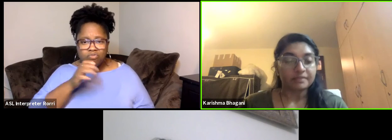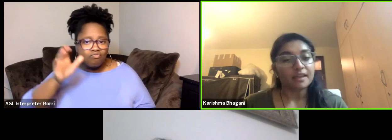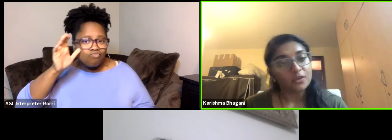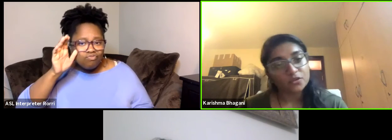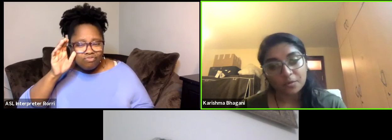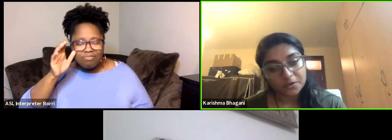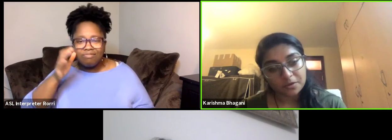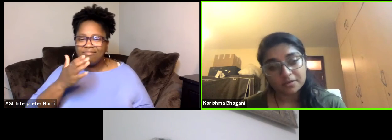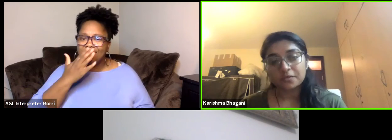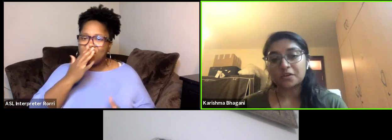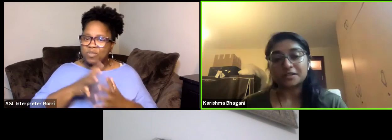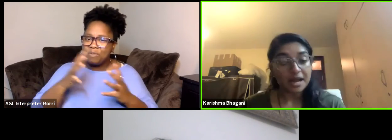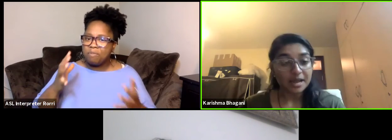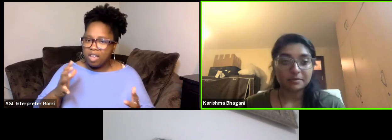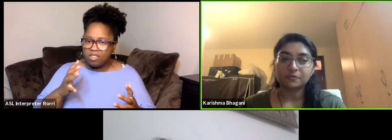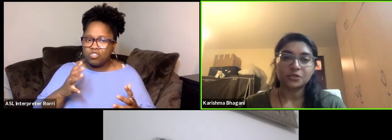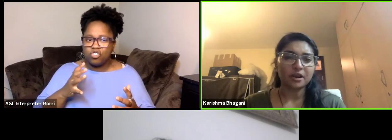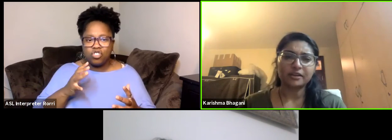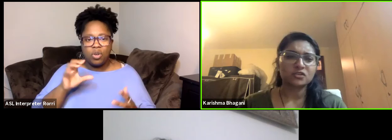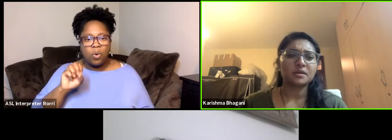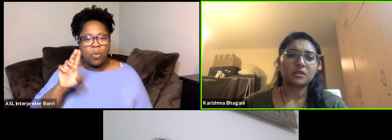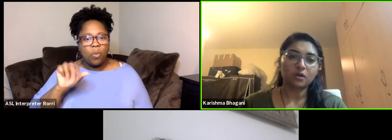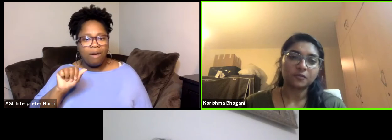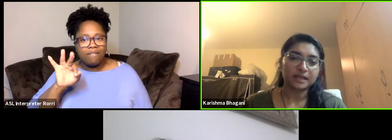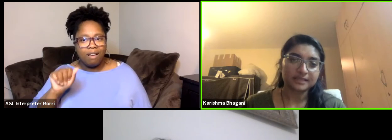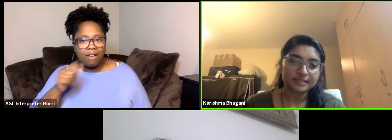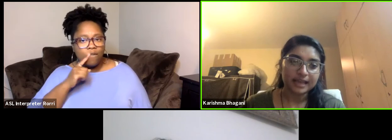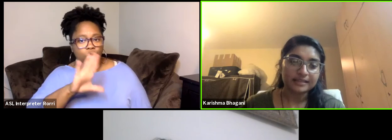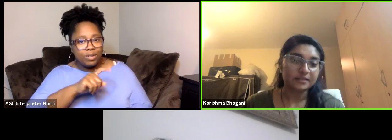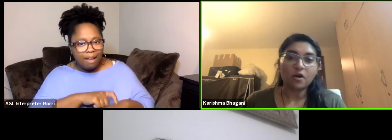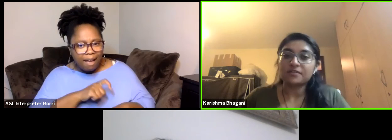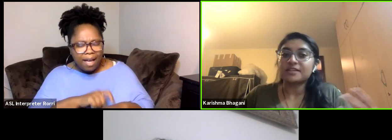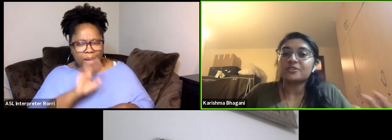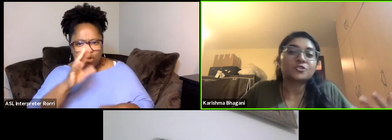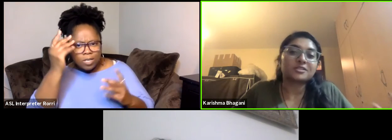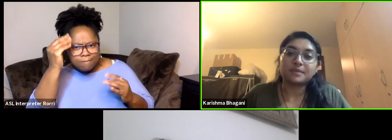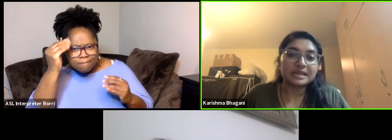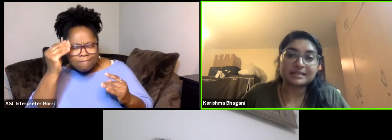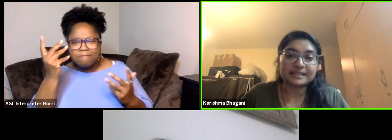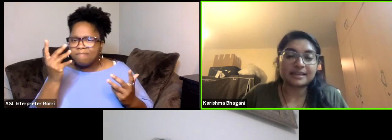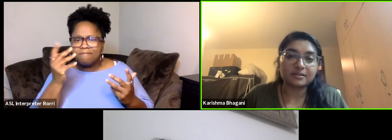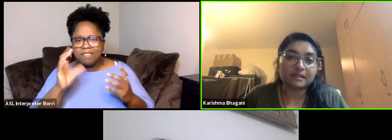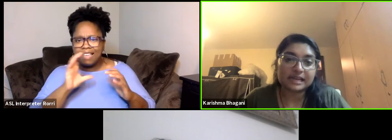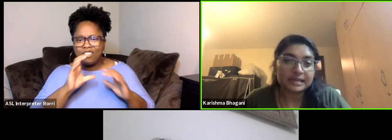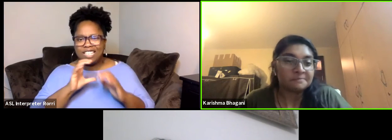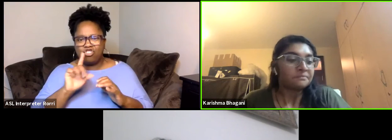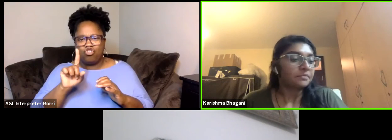and thank you so much Ouafa for your time and for sharing so many thoughtful insights the conversation just begins here really